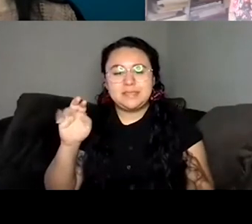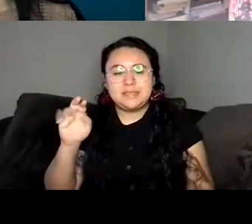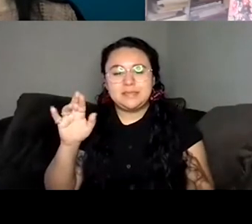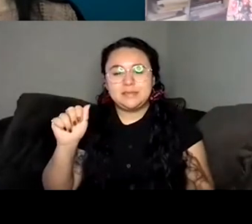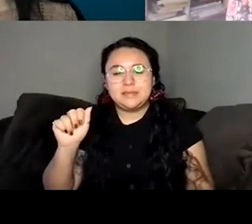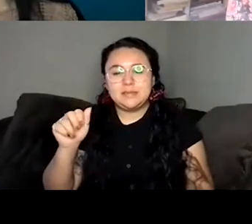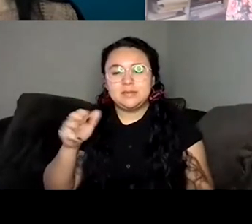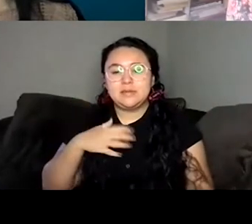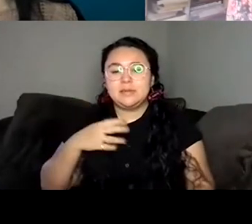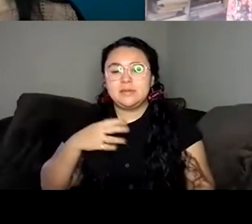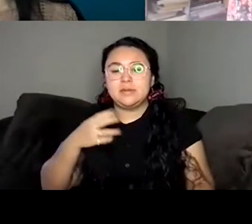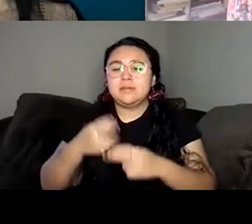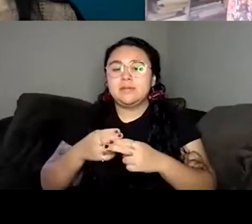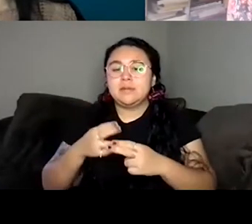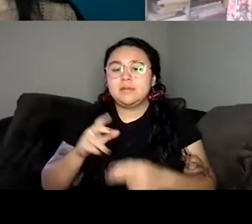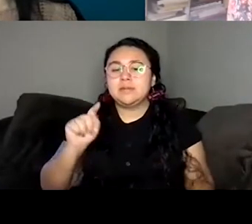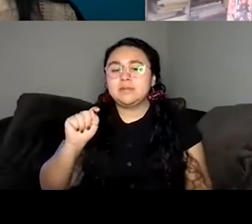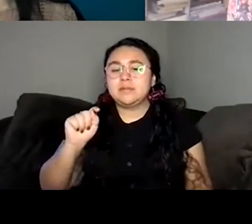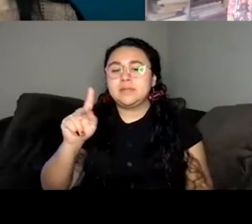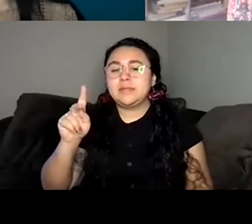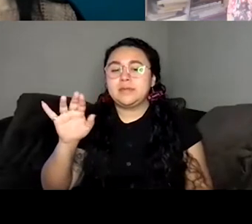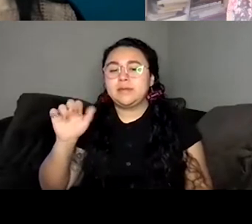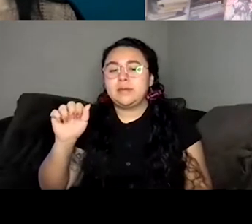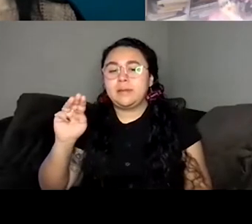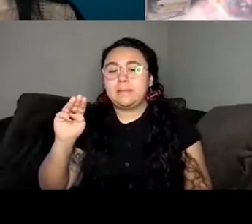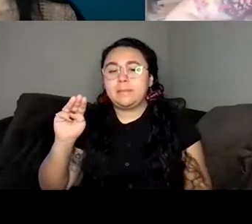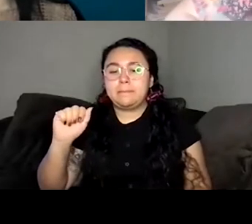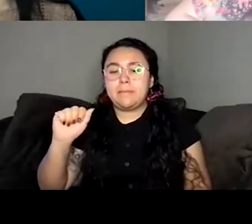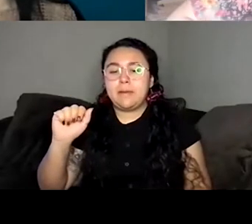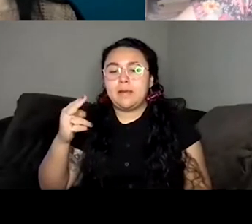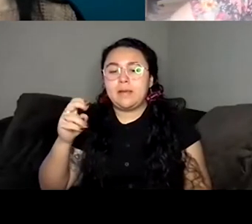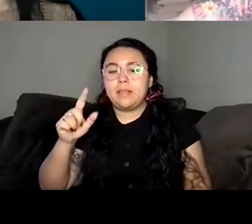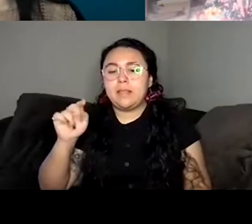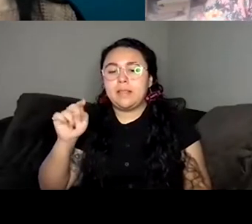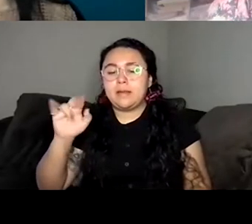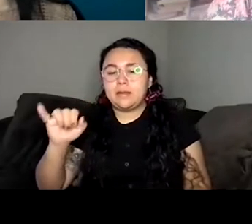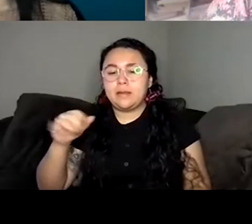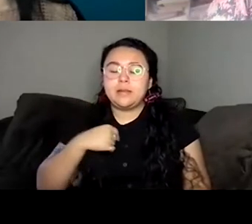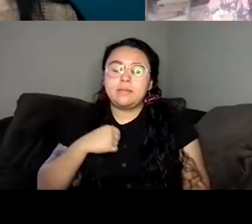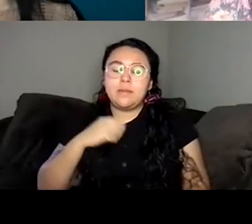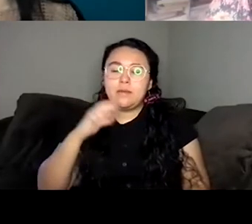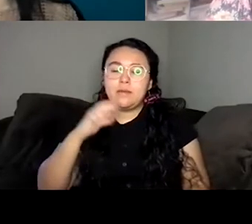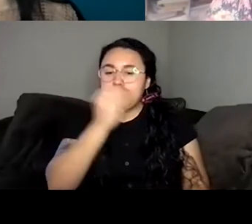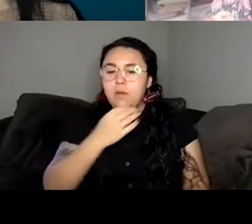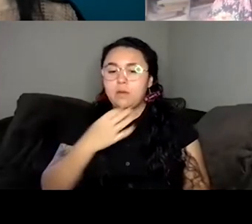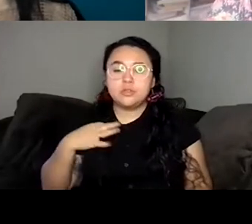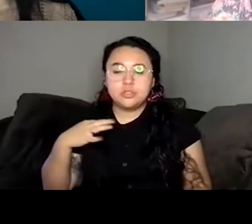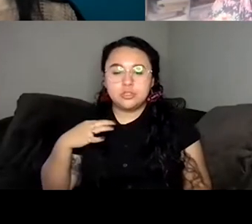is take care of my hair Lonnie. I am wearing a floral shirt to celebrate this book. Win